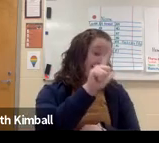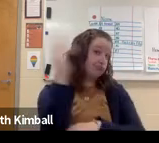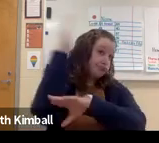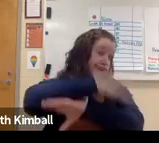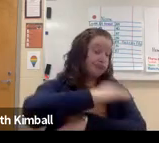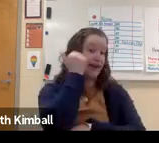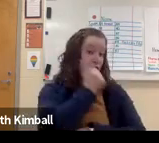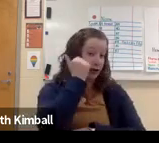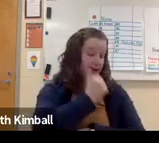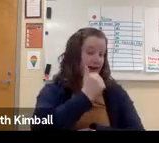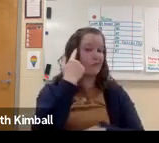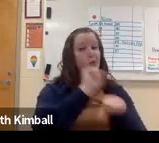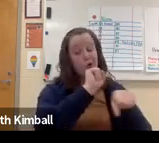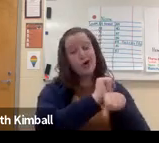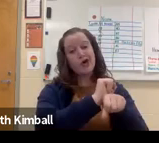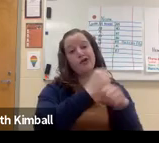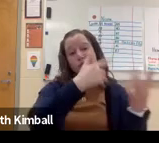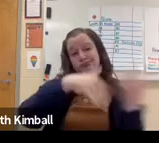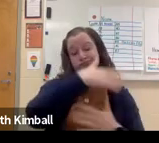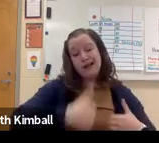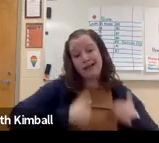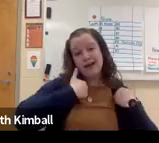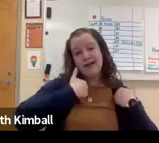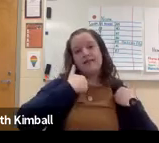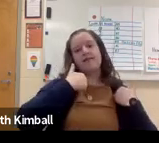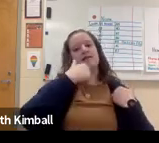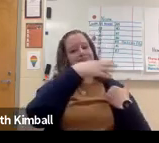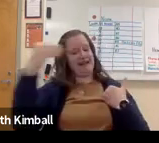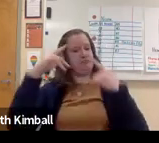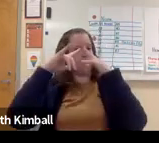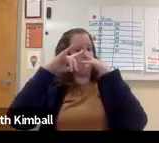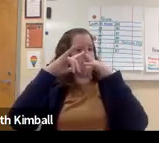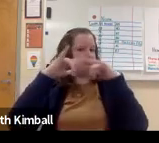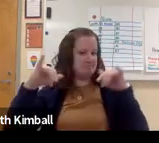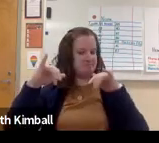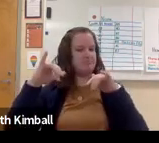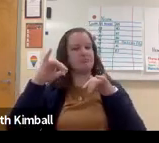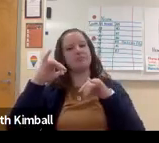Currently, I do use ASL all day long in my work environment and in my life.